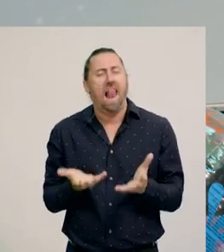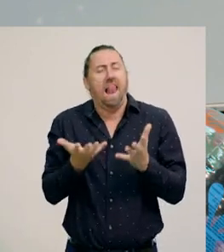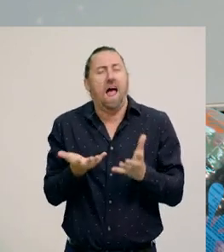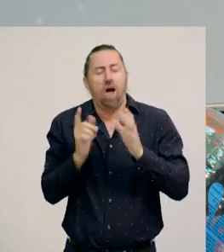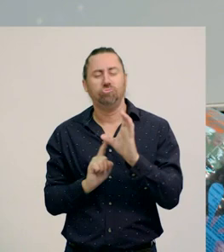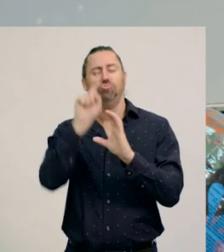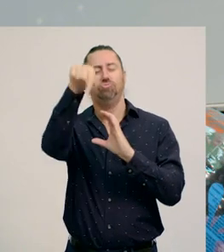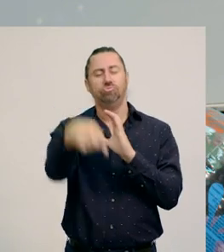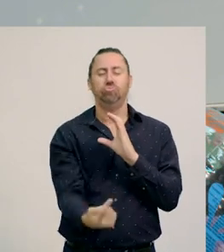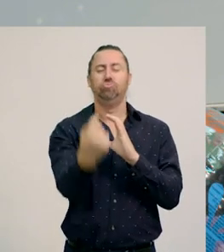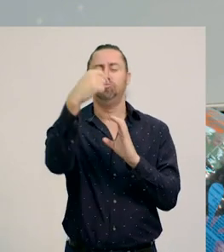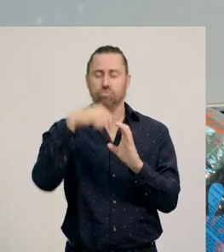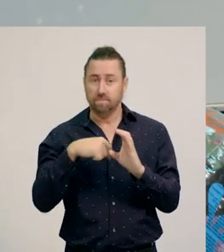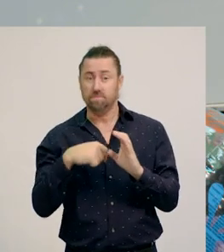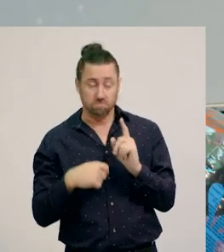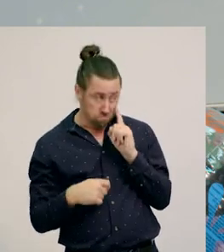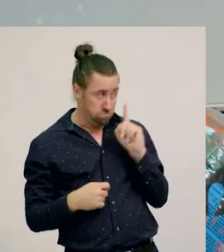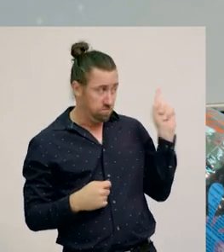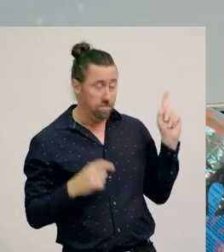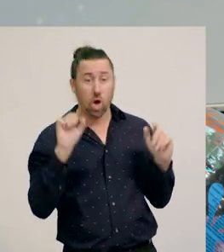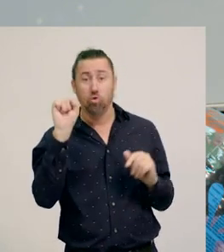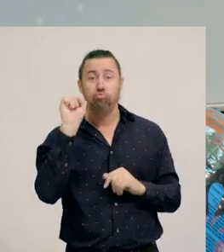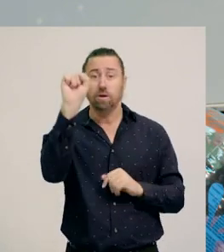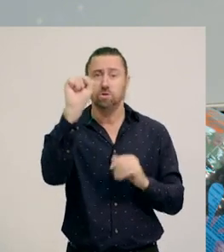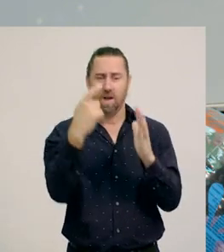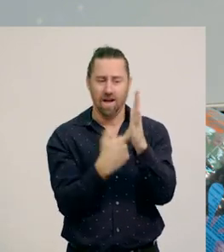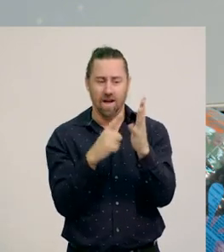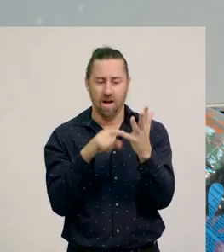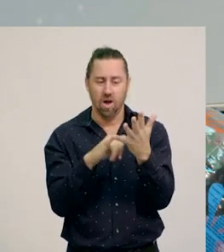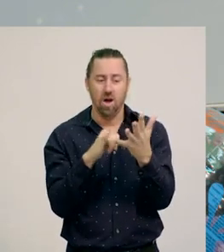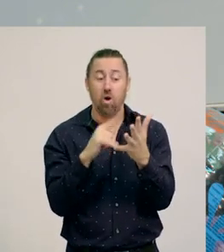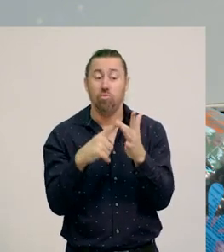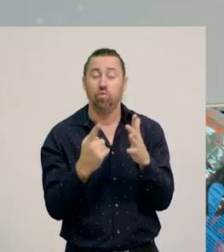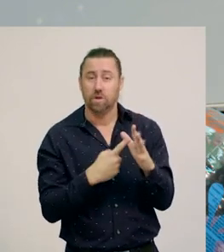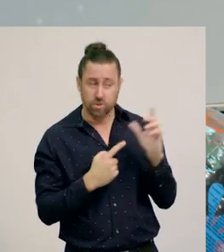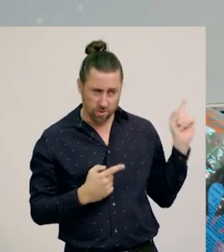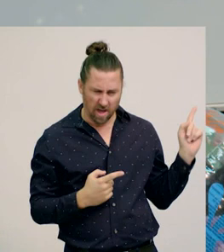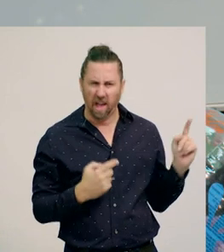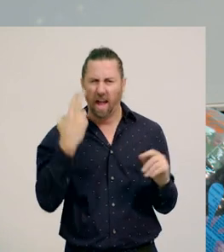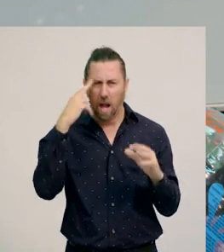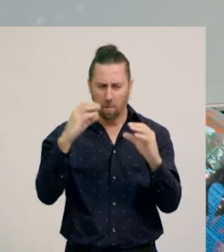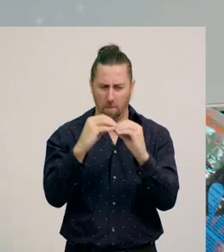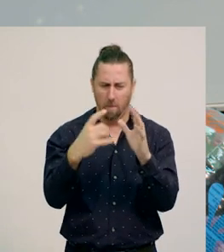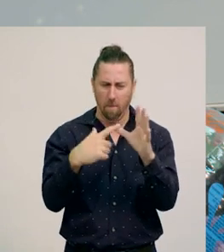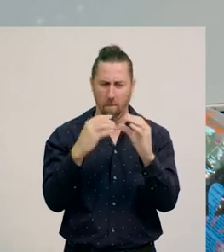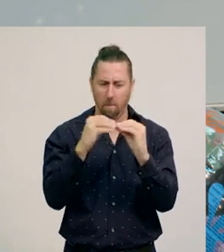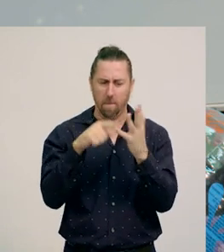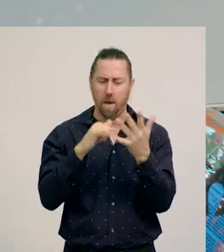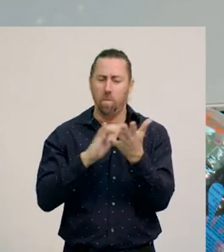Okay, from another part of the world, right at the top here in Russia, this toy. We’ve looked at this one before too. It’s called a Babushka doll, and it’s a pull.